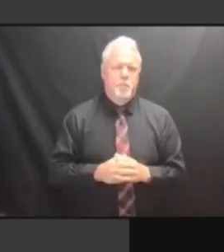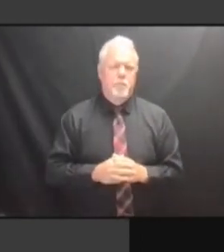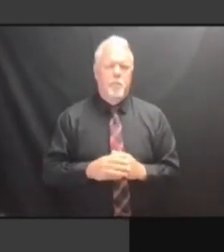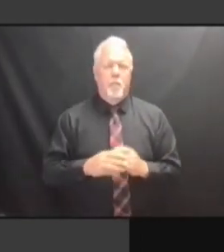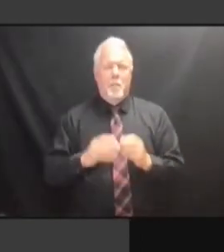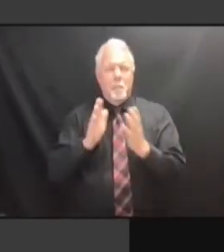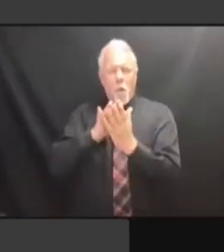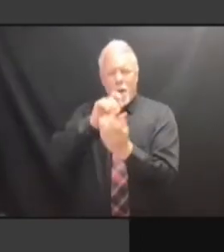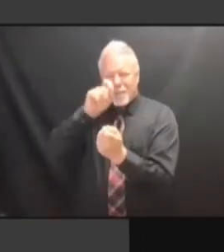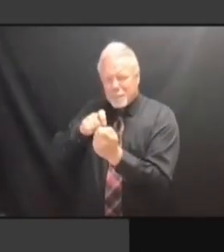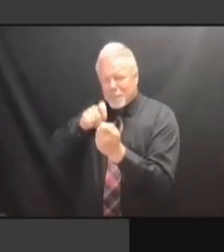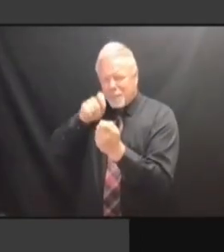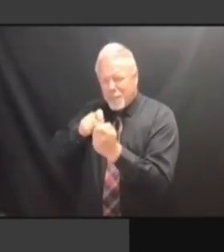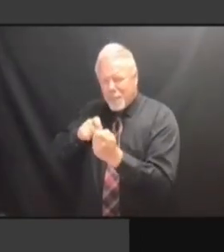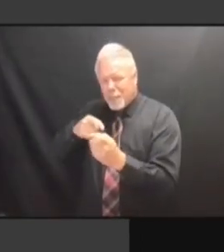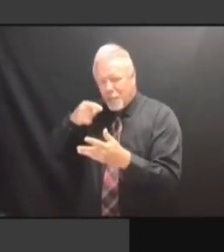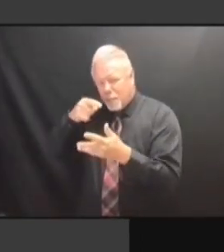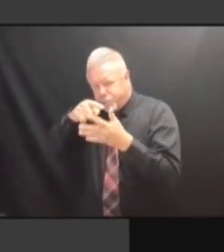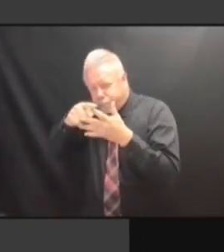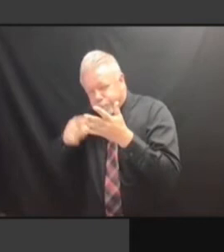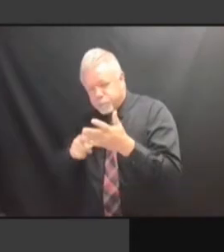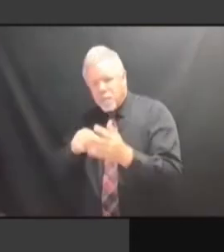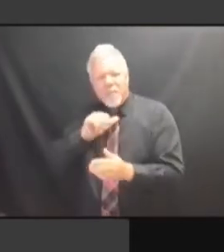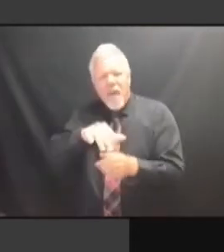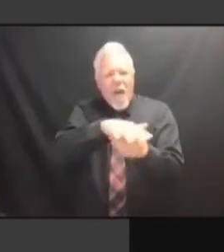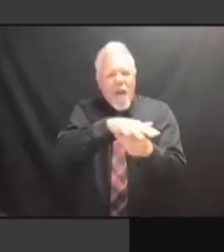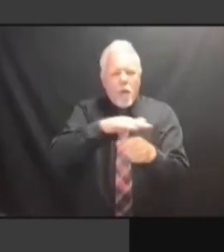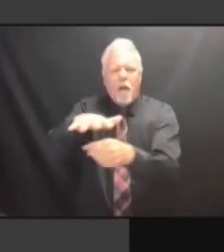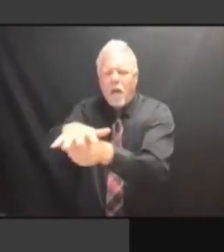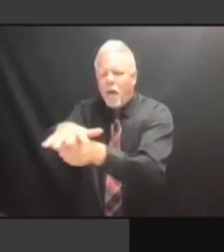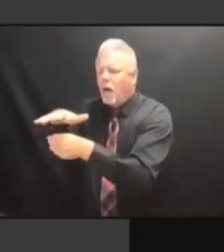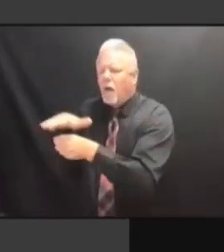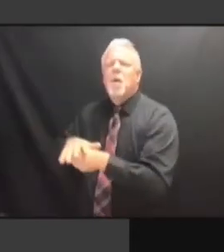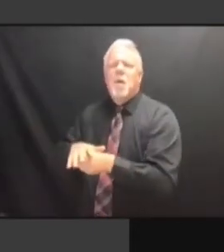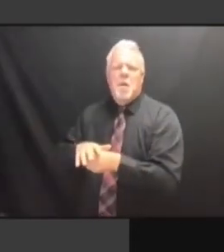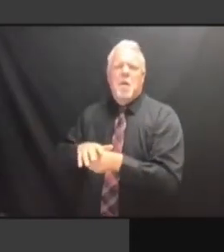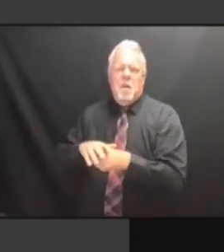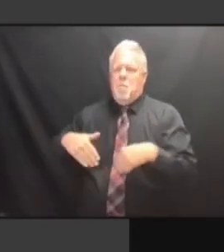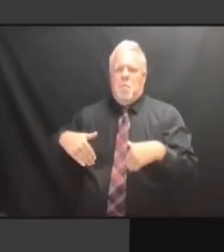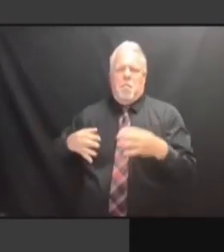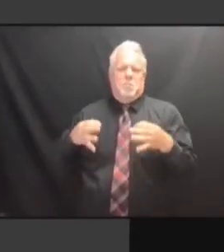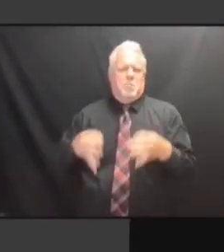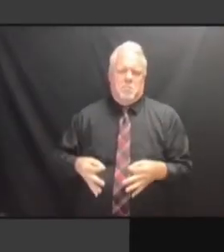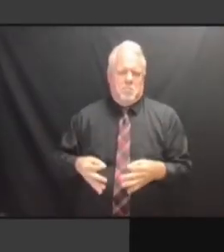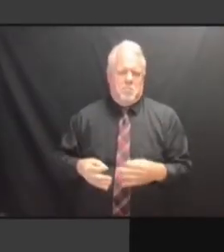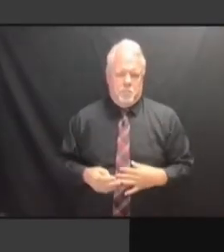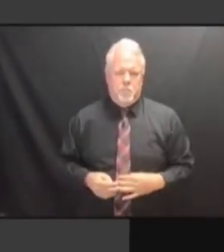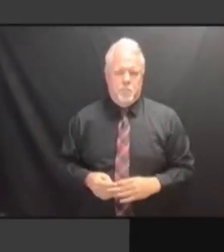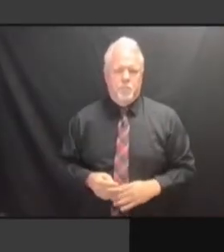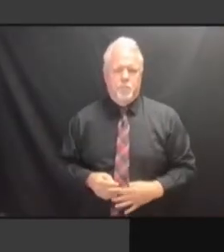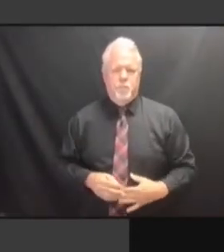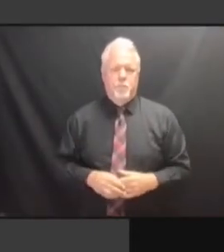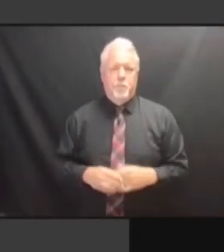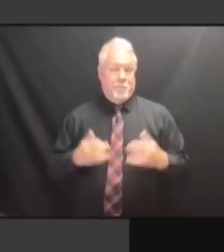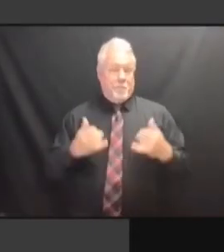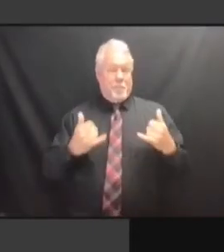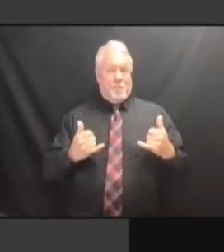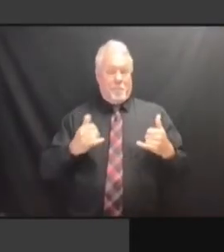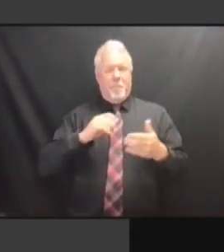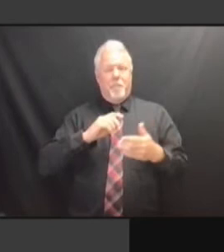ESTIMATE. THEY ARE RELUCTANT TO ESTIMATE. THEY ARE RELUCTANT TO GIVE ESTIMATE. THEY ARE RELUCTANT TO GIVE US THEY ARE RELUCTANT TO GIVE US THEY ARE RELUCTANT TO GIVE US BALLPARKS, THEY ARE RELUCTANT TO GIVE US BALLPARKS, BUT THEY ARE RELUCTANT TO GIVE US BALLPARKS, BUT NOTHING THEY ARE RELUCTANT TO GIVE US BALLPARKS, BUT NOTHING THE THEY ARE RELUCTANT TO GIVE US BALLPARKS, BUT NOTHING THE COSTS BALLPARKS, BUT NOTHING THE COSTS BALLPARKS, BUT NOTHING THE COSTS FOR BALLPARKS, BUT NOTHING THE COSTS FOR FLOORS BALLPARKS, BUT NOTHING THE COSTS FOR FLOORS THAT BALLPARKS, BUT NOTHING THE COSTS FOR FLOORS THAT WERE BALLPARKS, BUT NOTHING THE COSTS FOR FLOORS THAT WERE FULLY FOR FLOORS THAT WERE FULLY FOR FLOORS THAT WERE FULLY GUTTED FOR FLOORS THAT WERE FULLY GUTTED IN